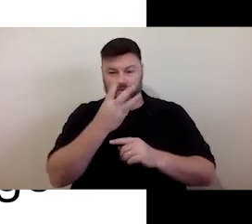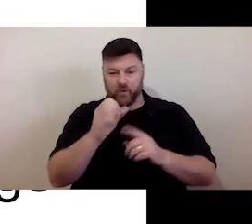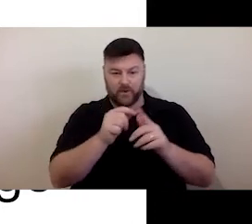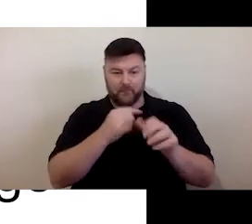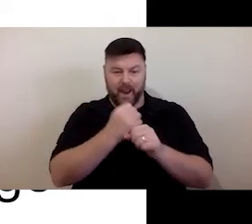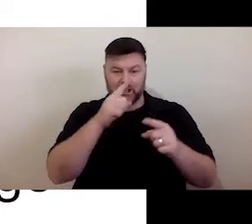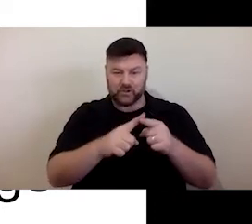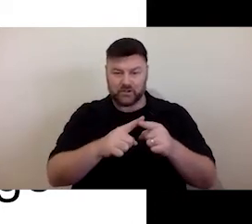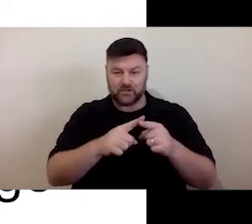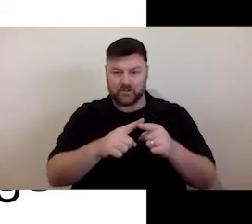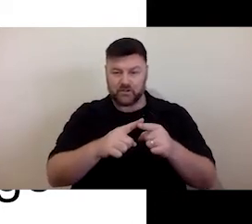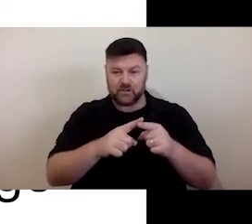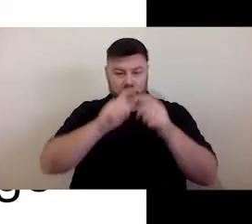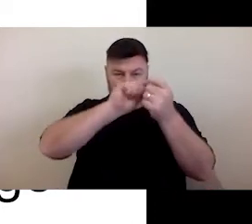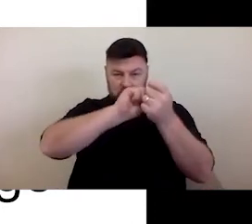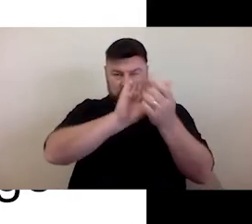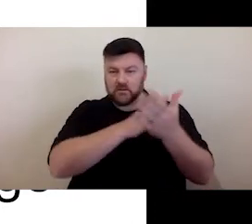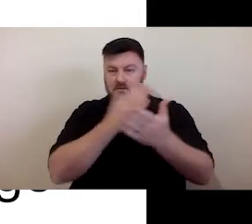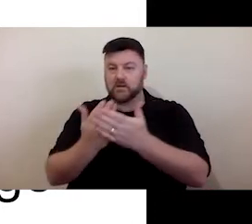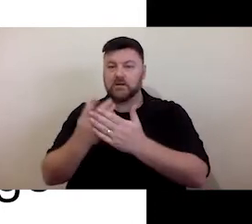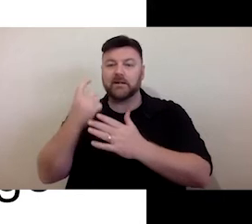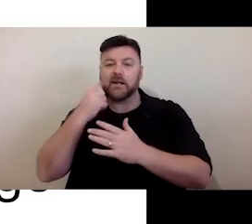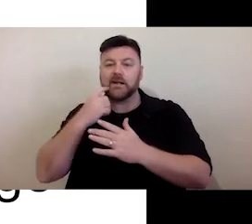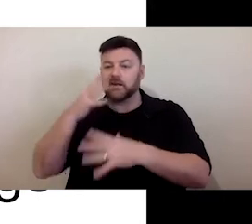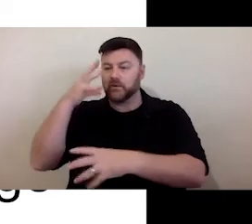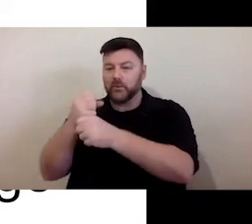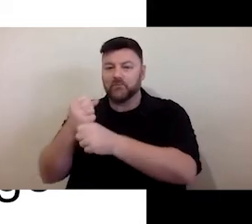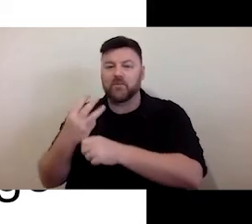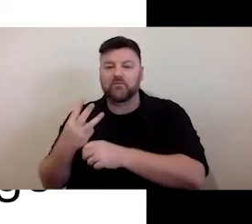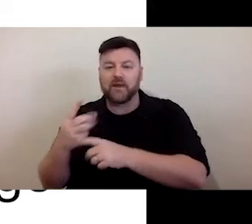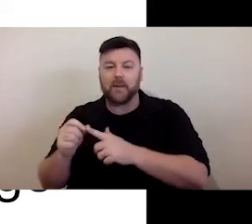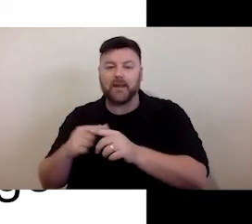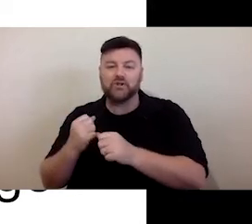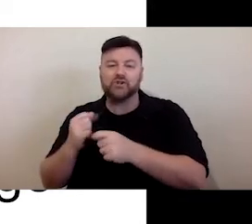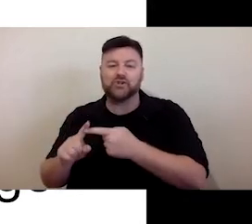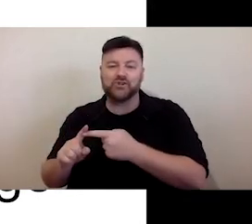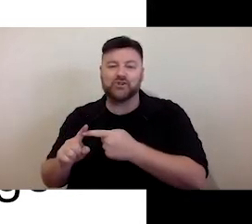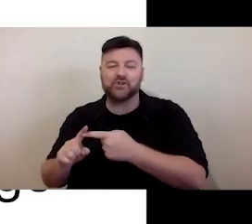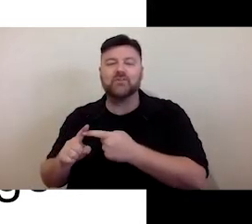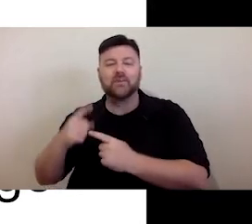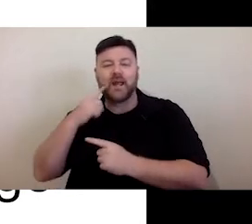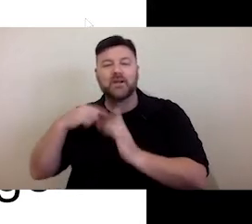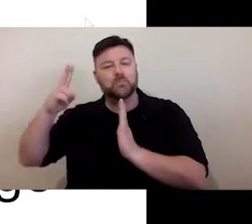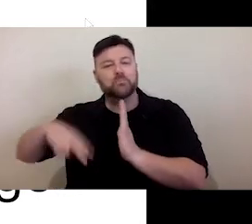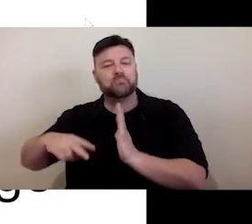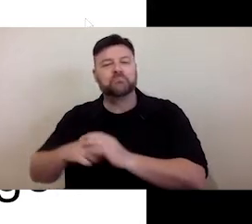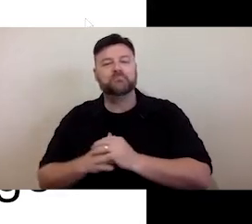three pages in a summary that is easy to read, for people to understand.